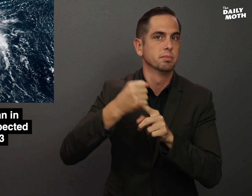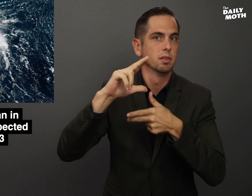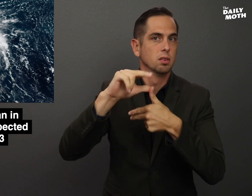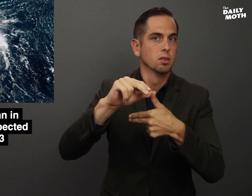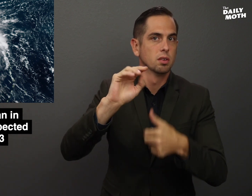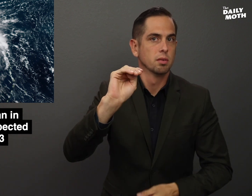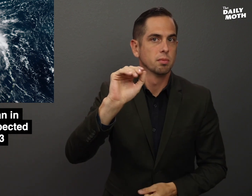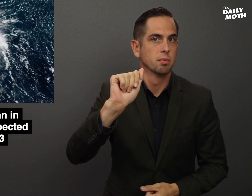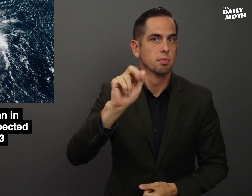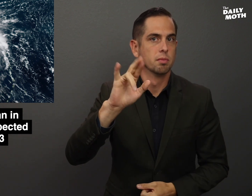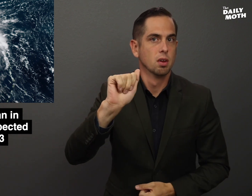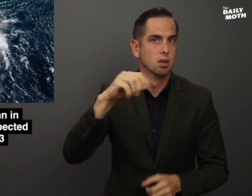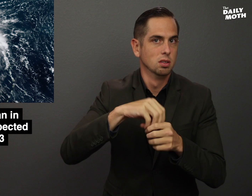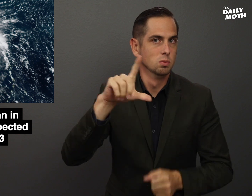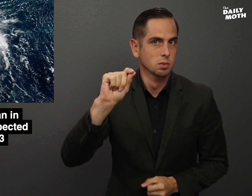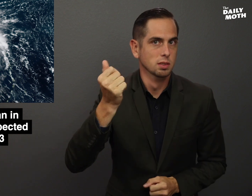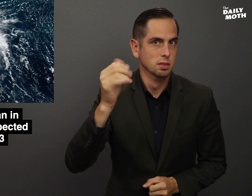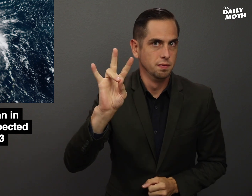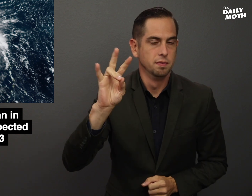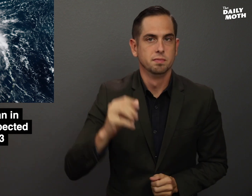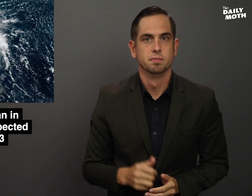Hurricane Maria in 2017.